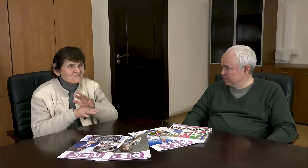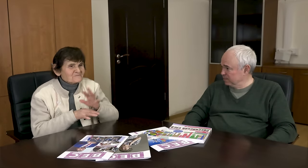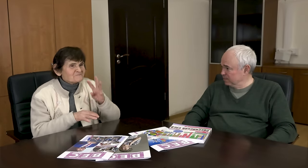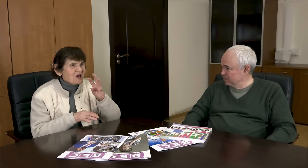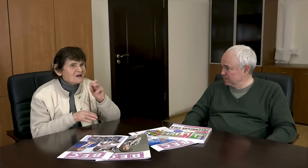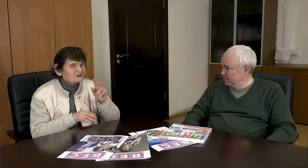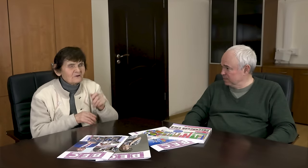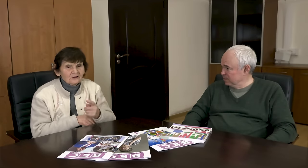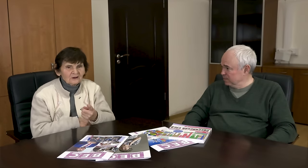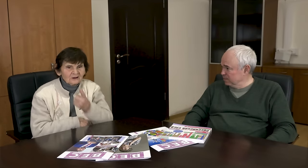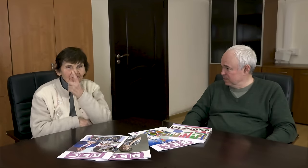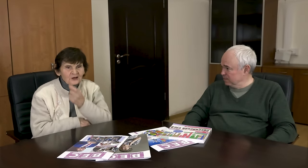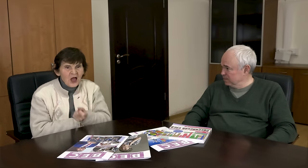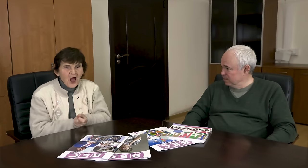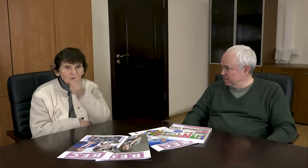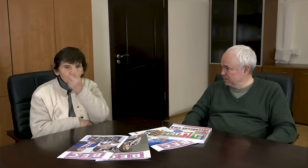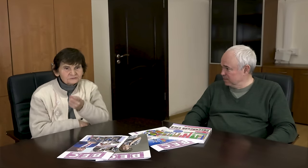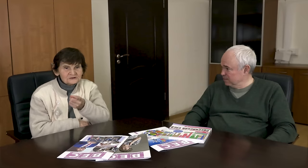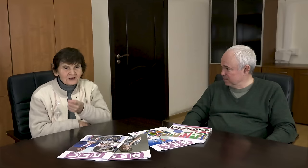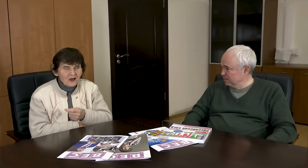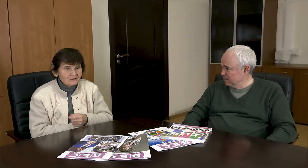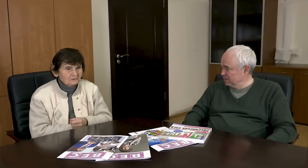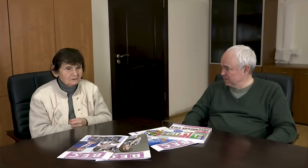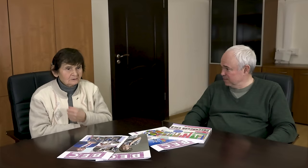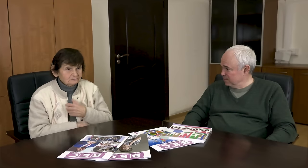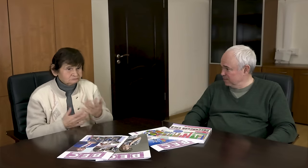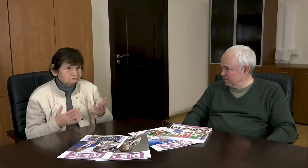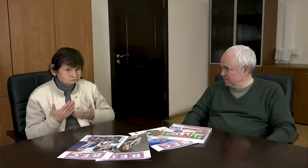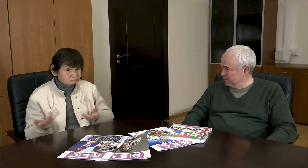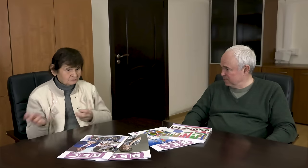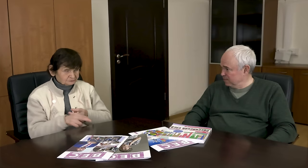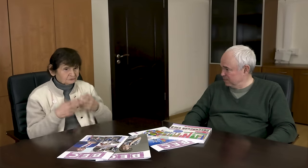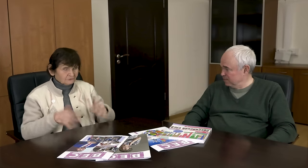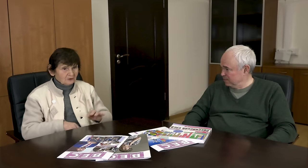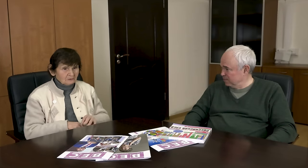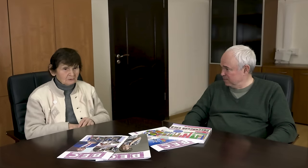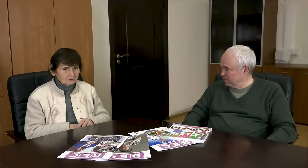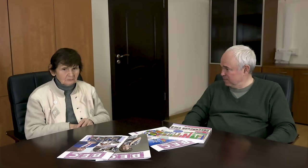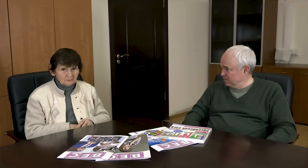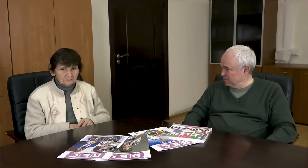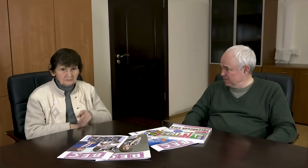There they asked me where I came from. I replied that it was like that.